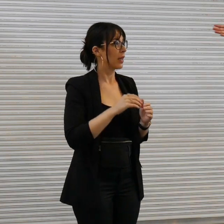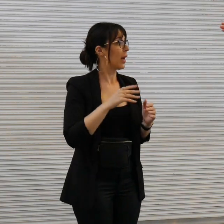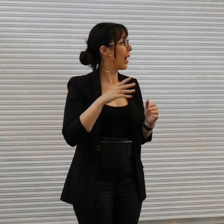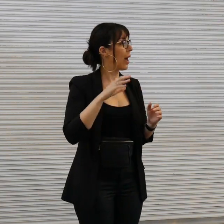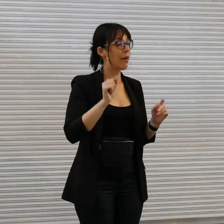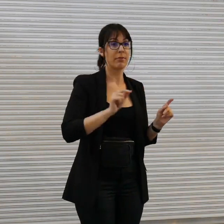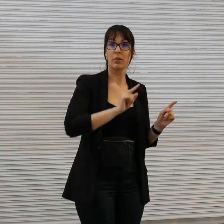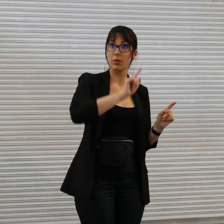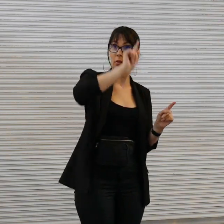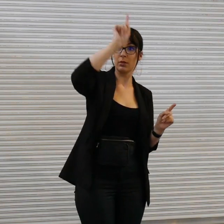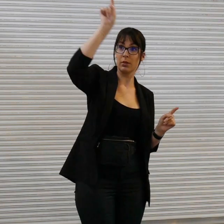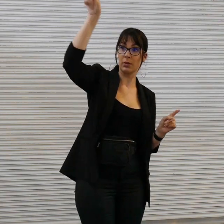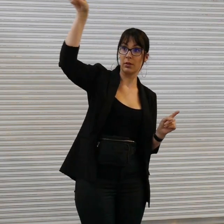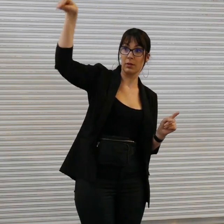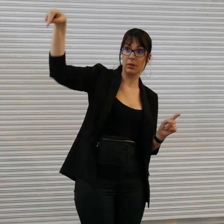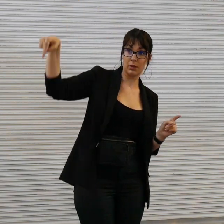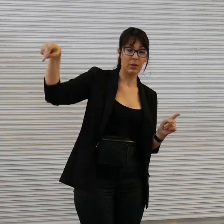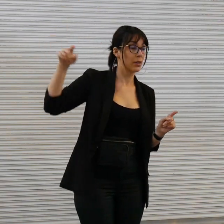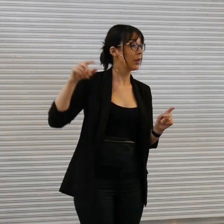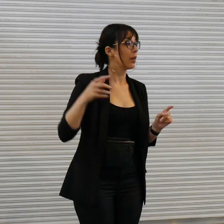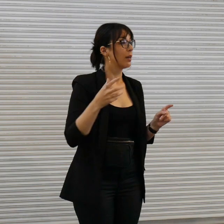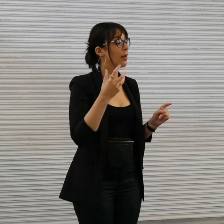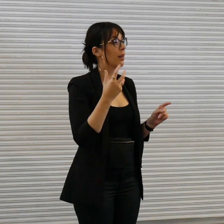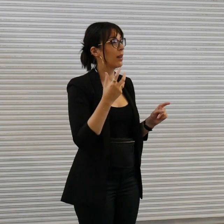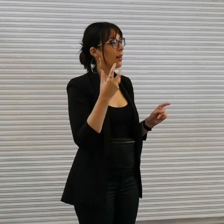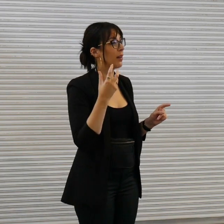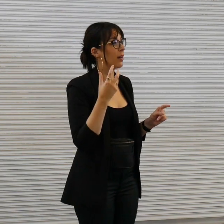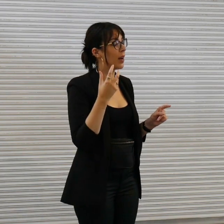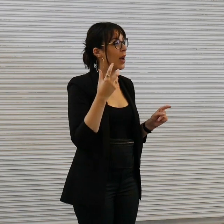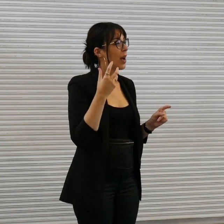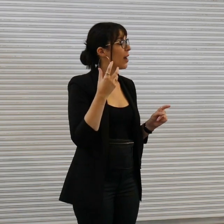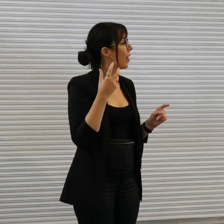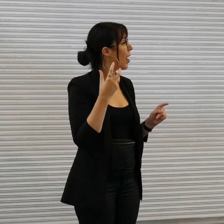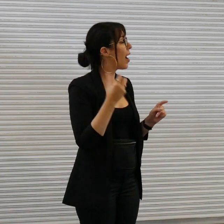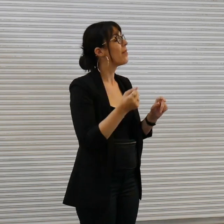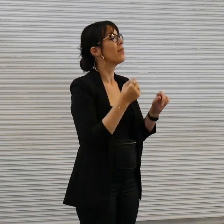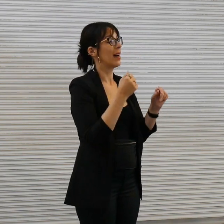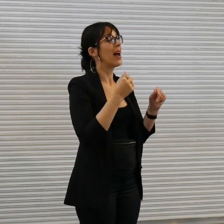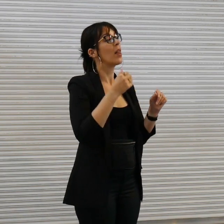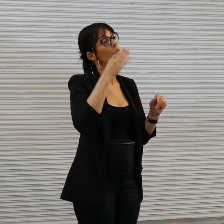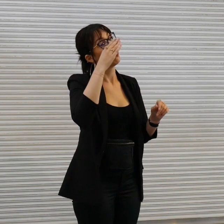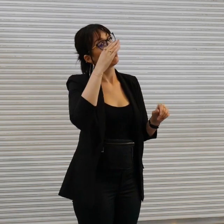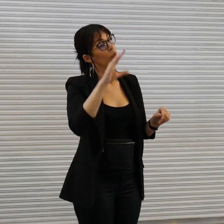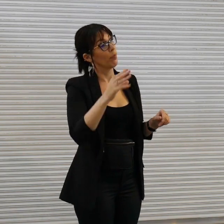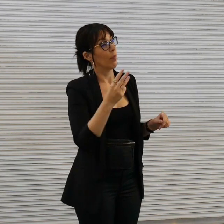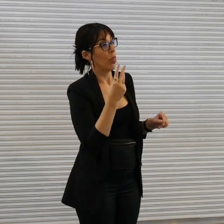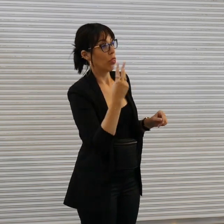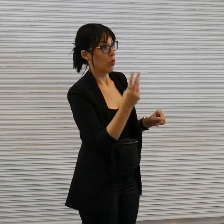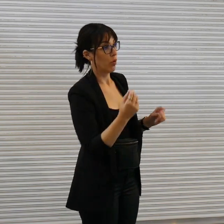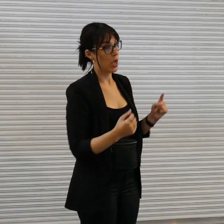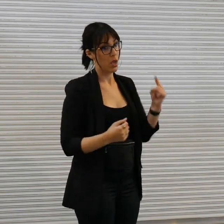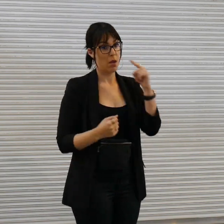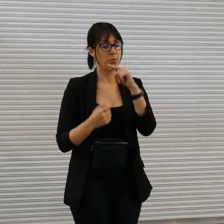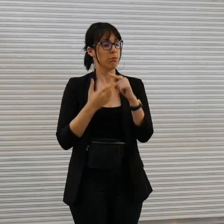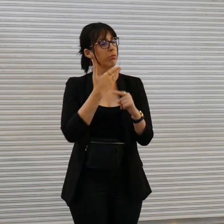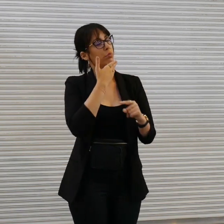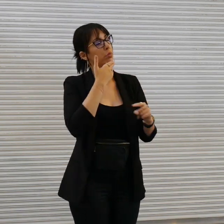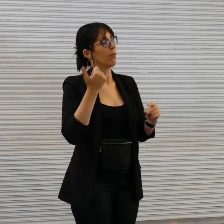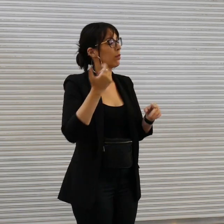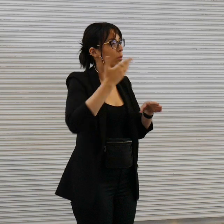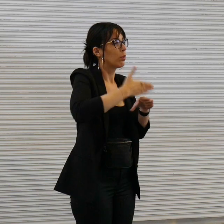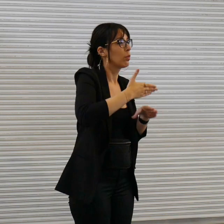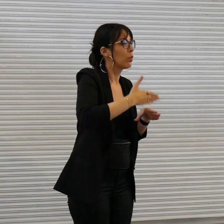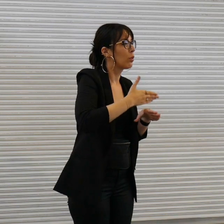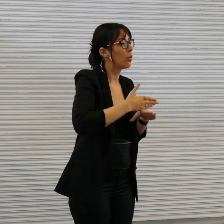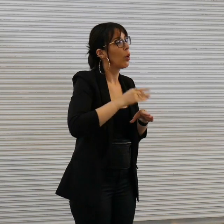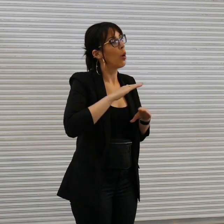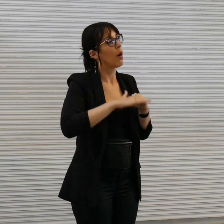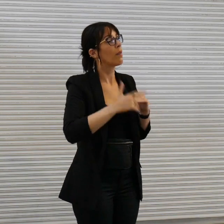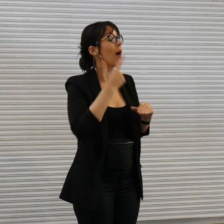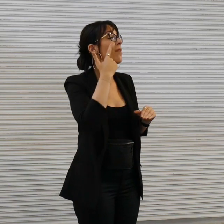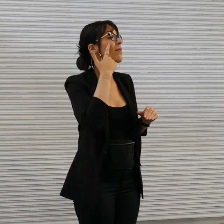here in the gallery three um beautiful works of found objects in resin